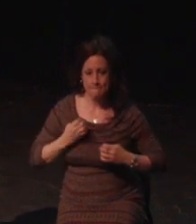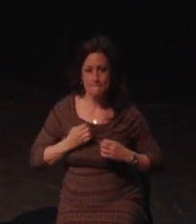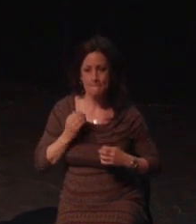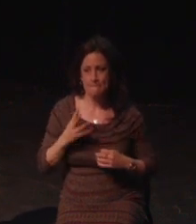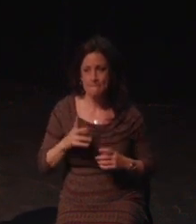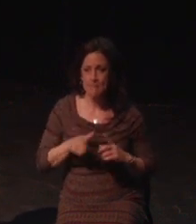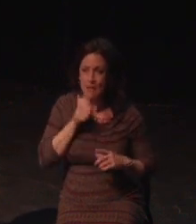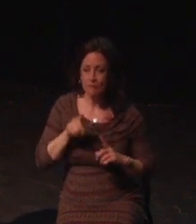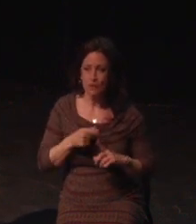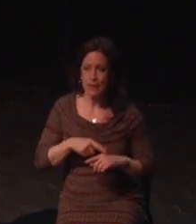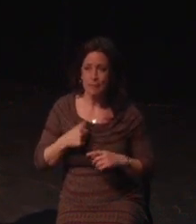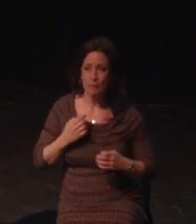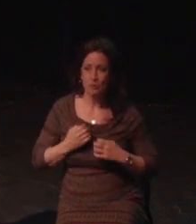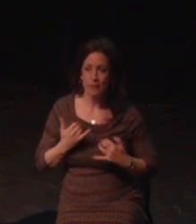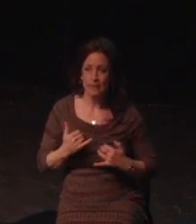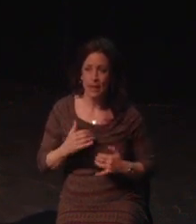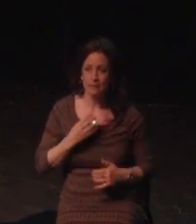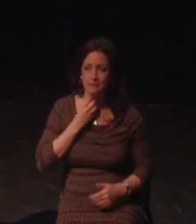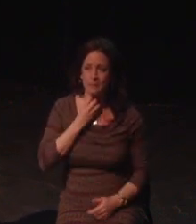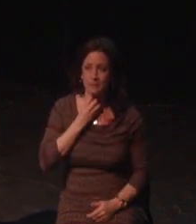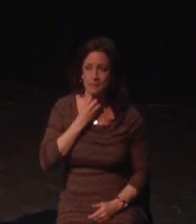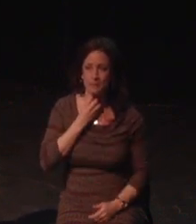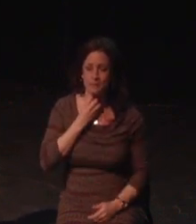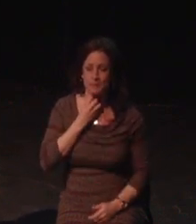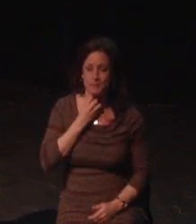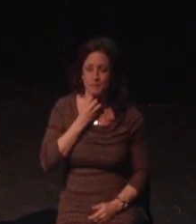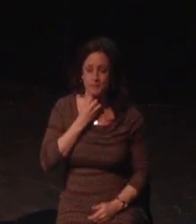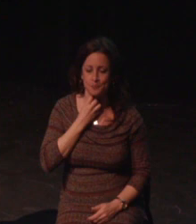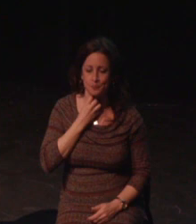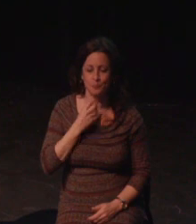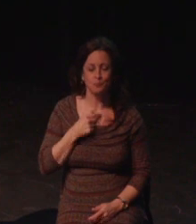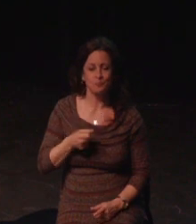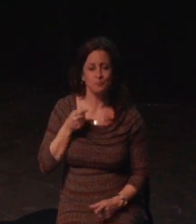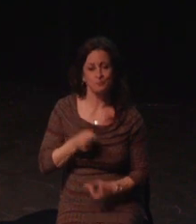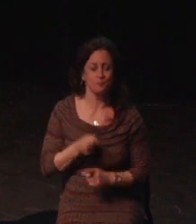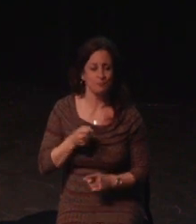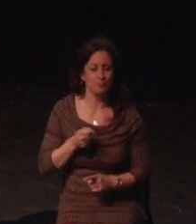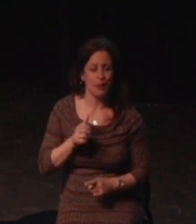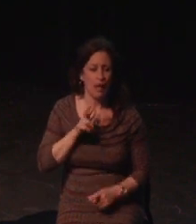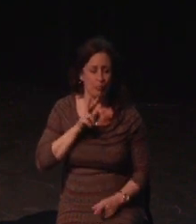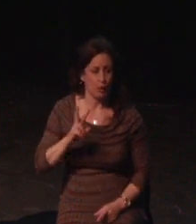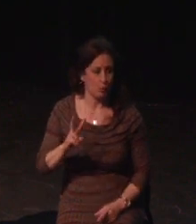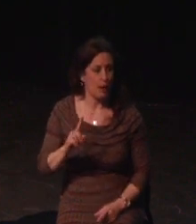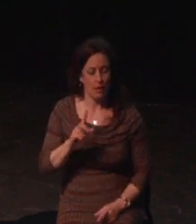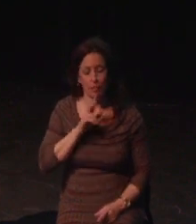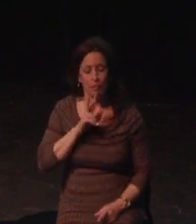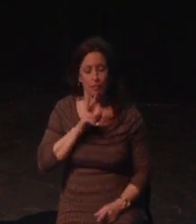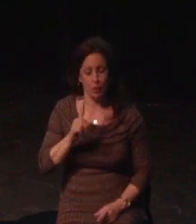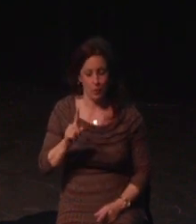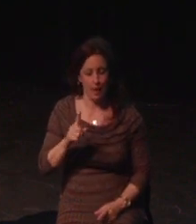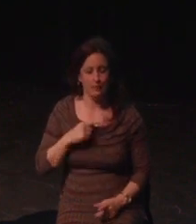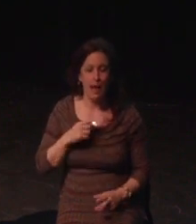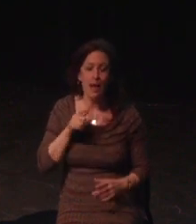A lack of accessibility doesn't always equal zero access at all. More often than not, mean playing is painful, exhausting, extra frustrating, or just not very fun.